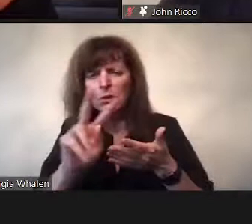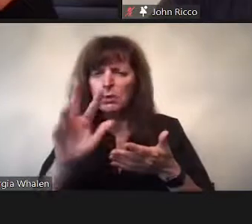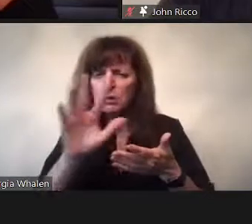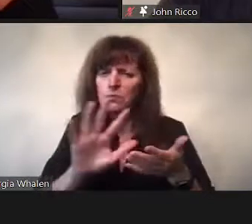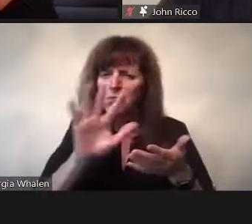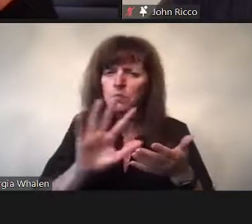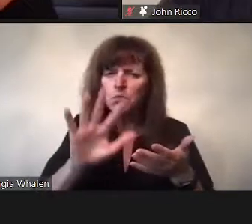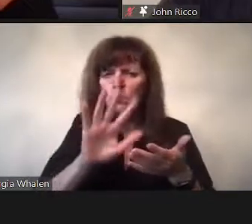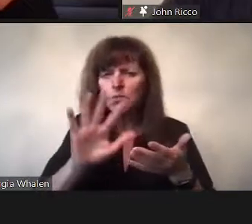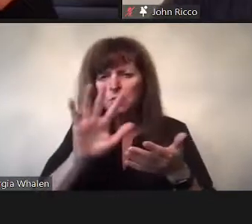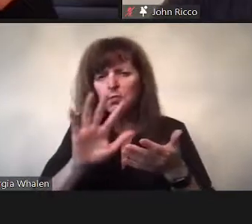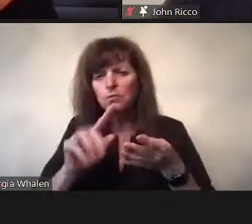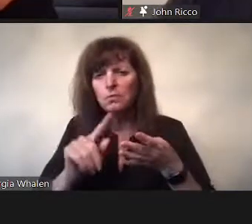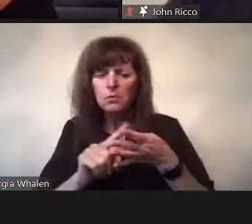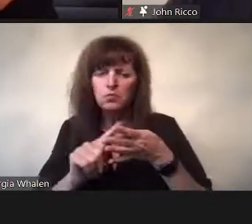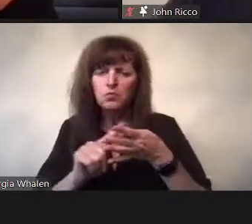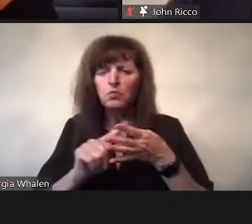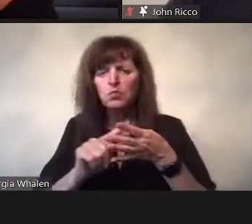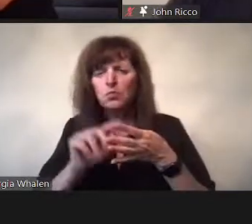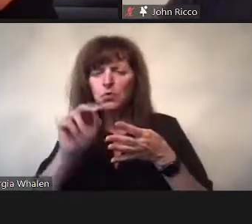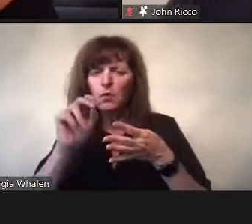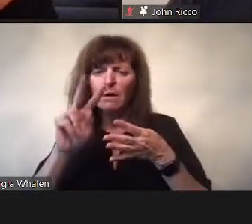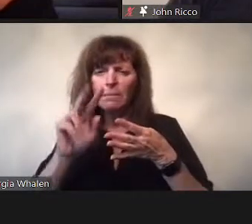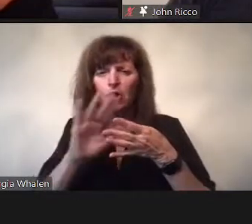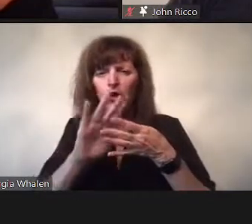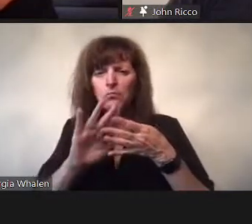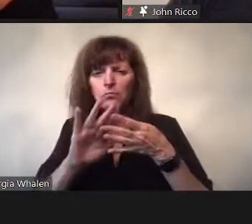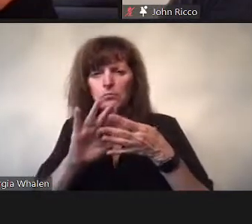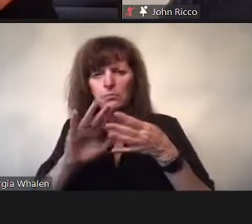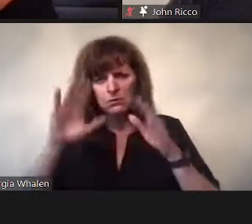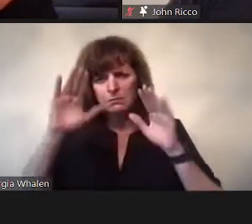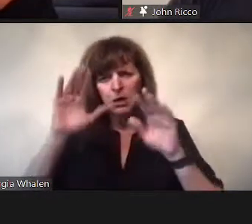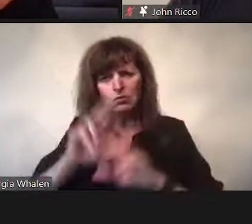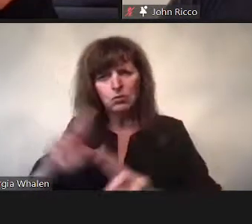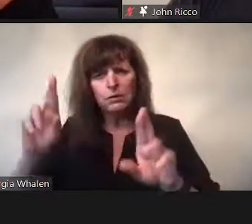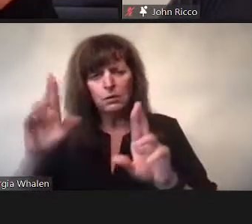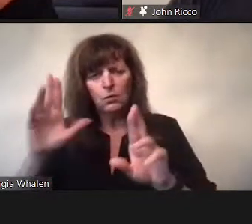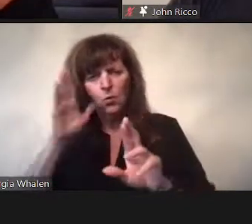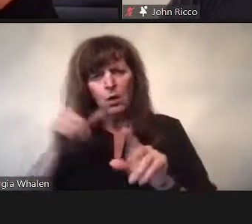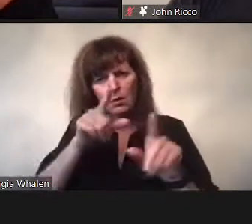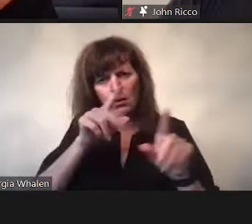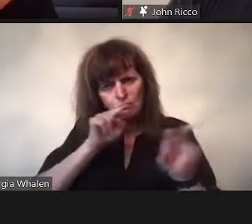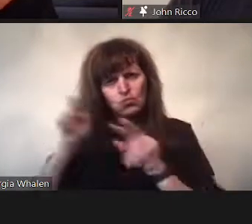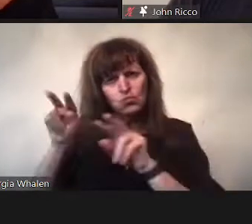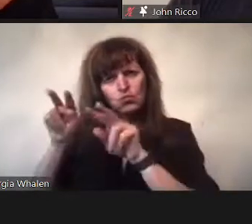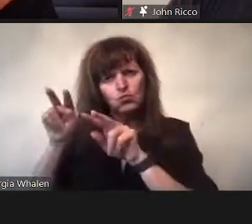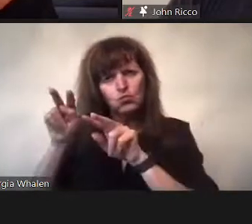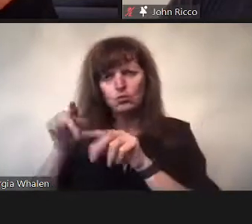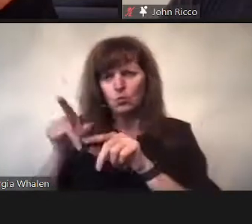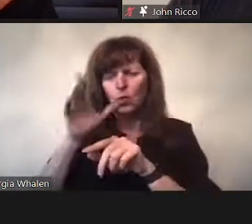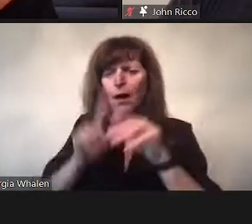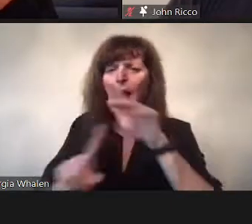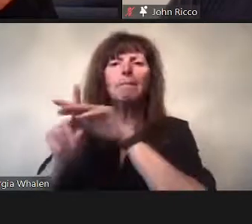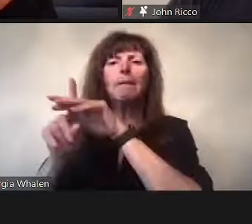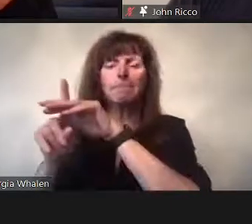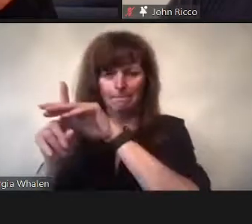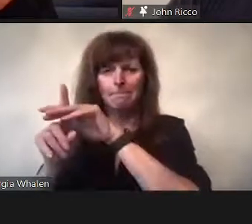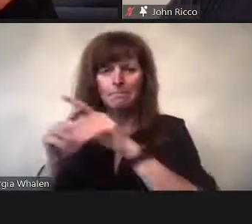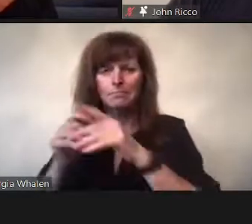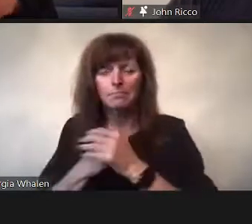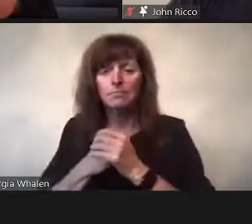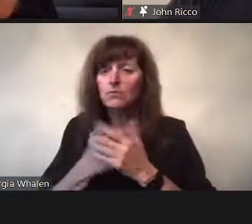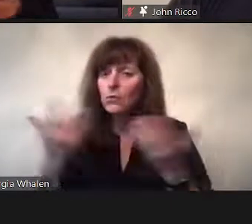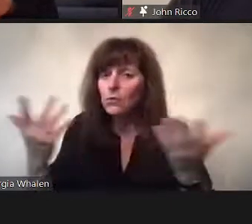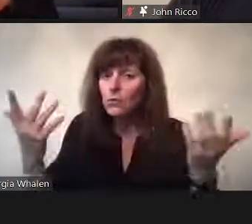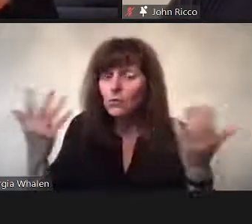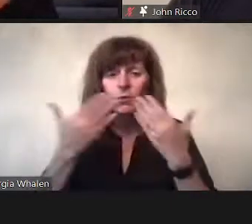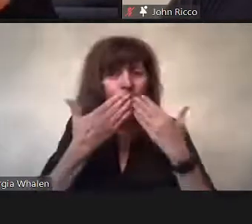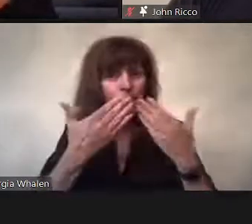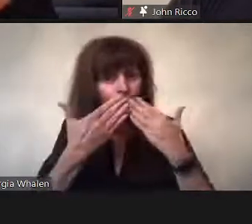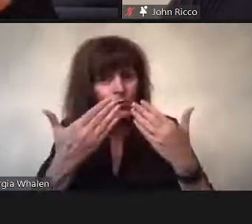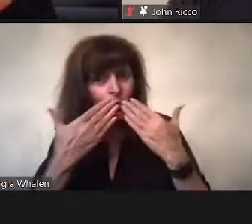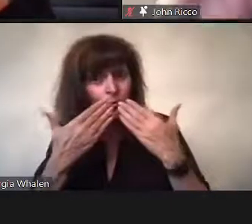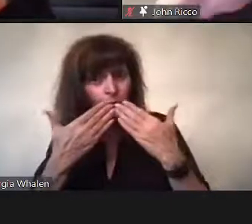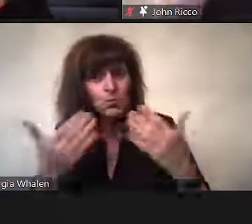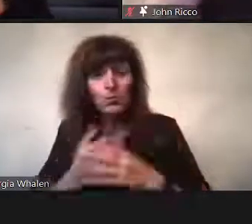The recordings of the whole series will be available on the series event site in the next couple weeks.